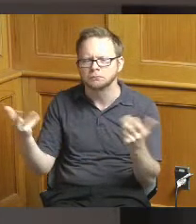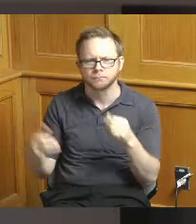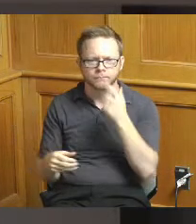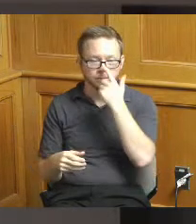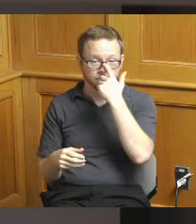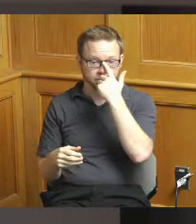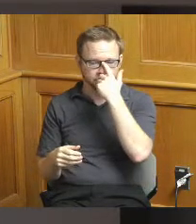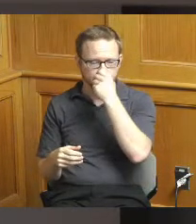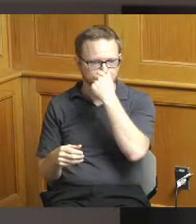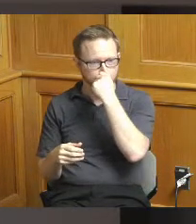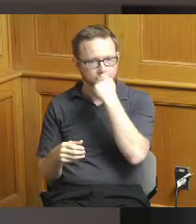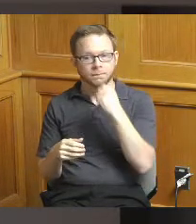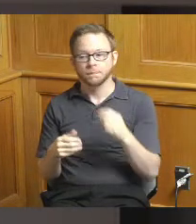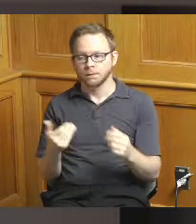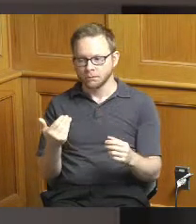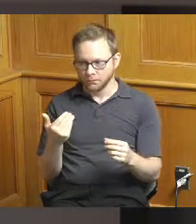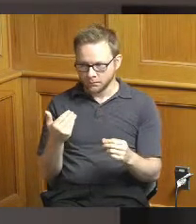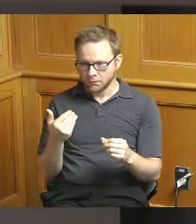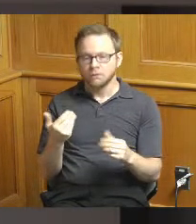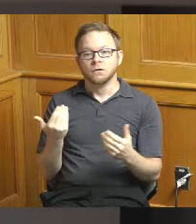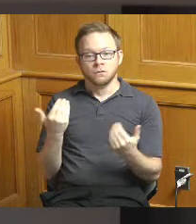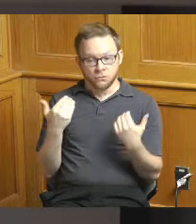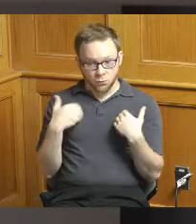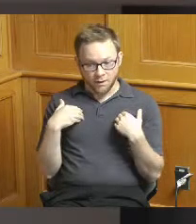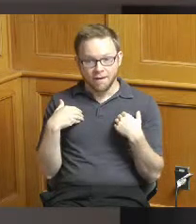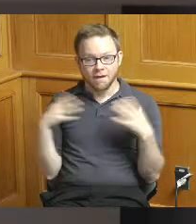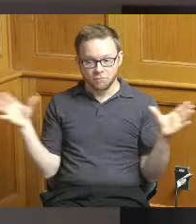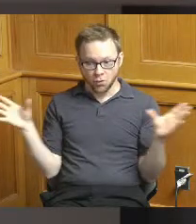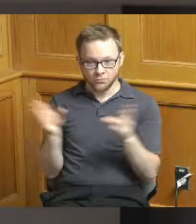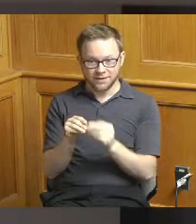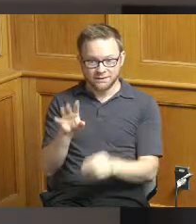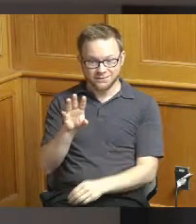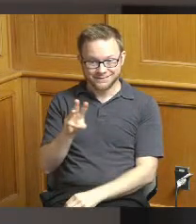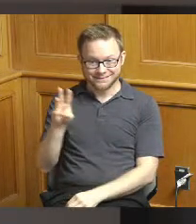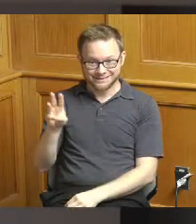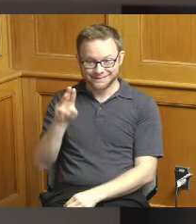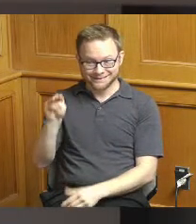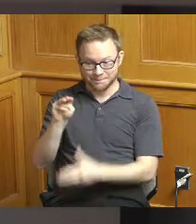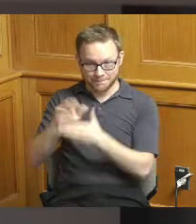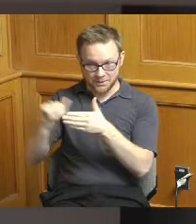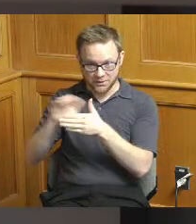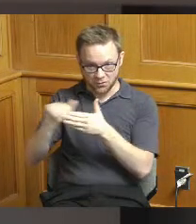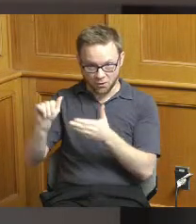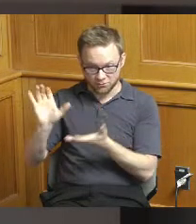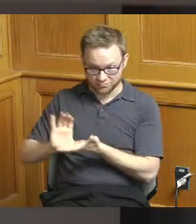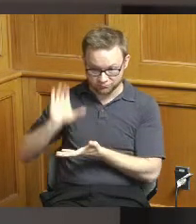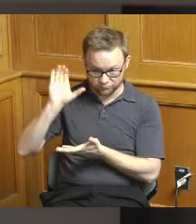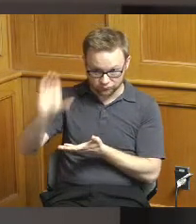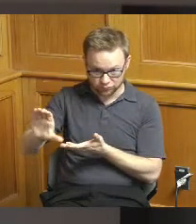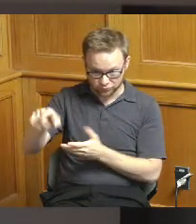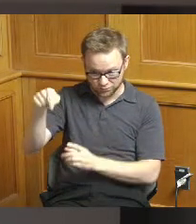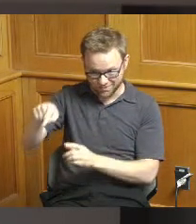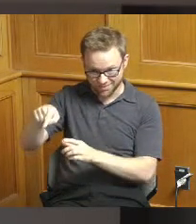so so we have 66 million total property investment at the site like I mentioned the county's been